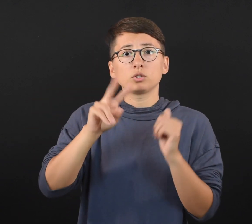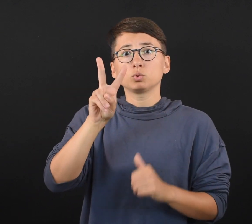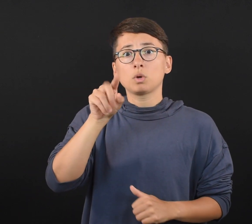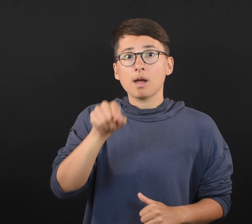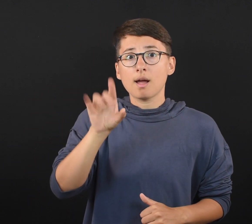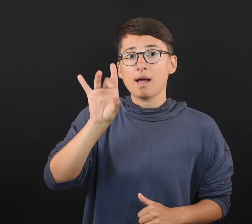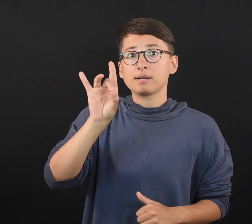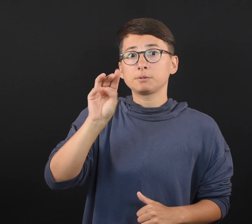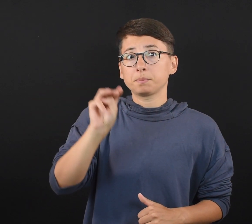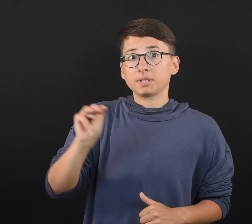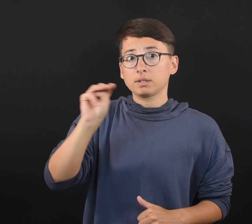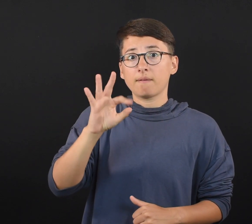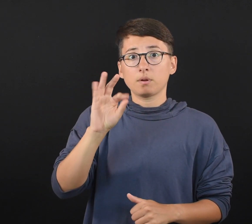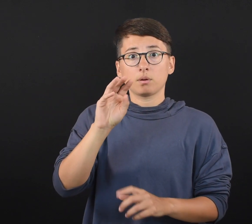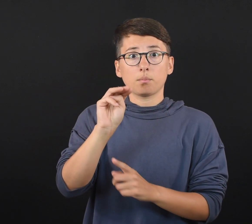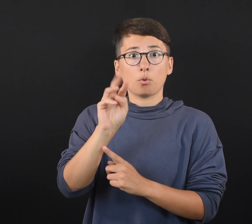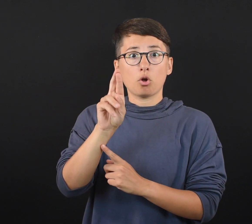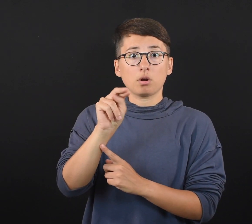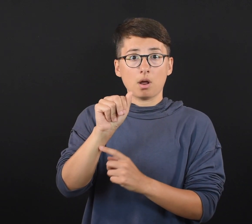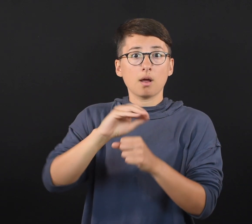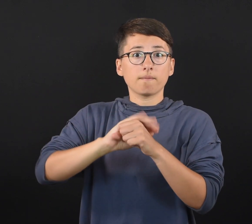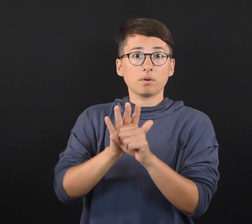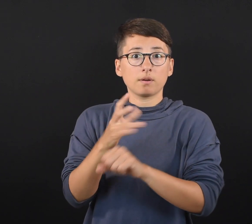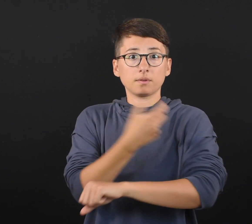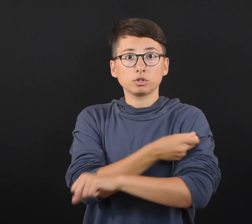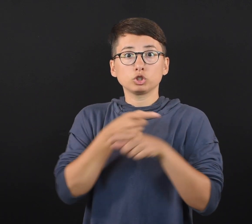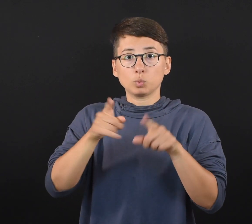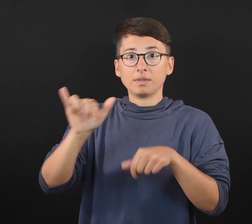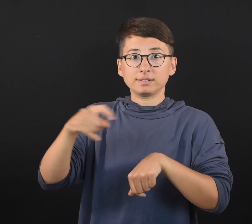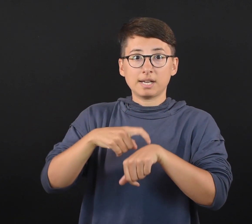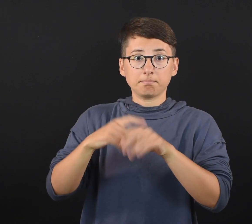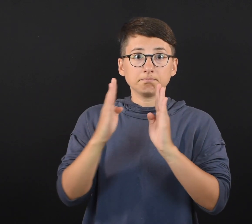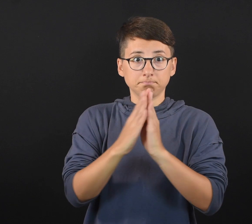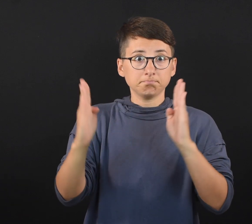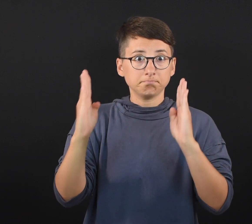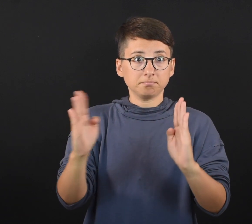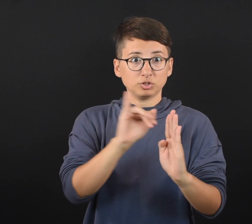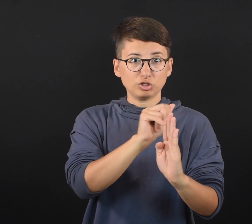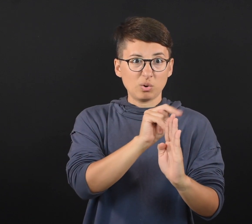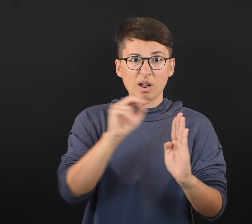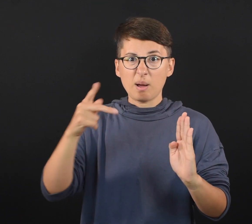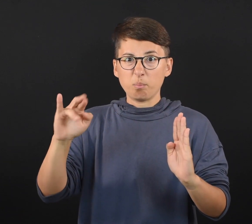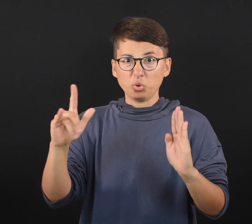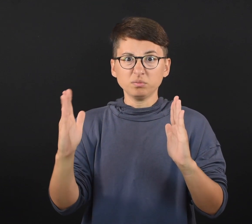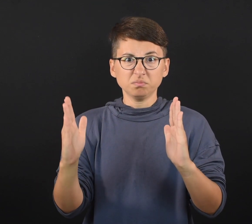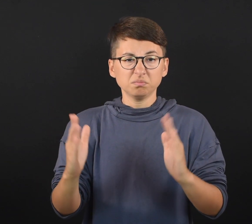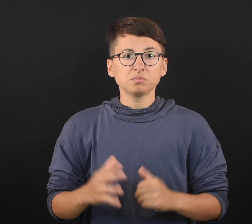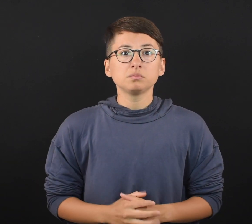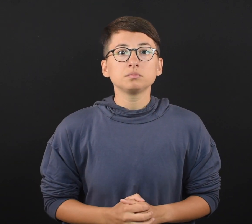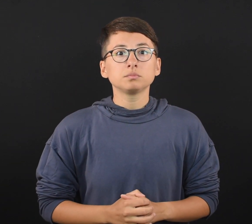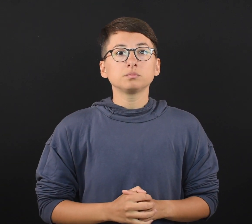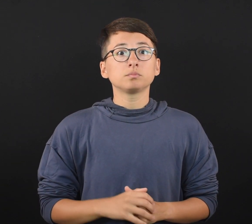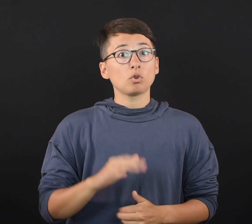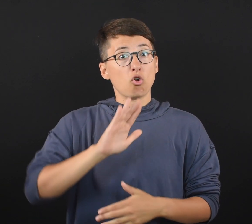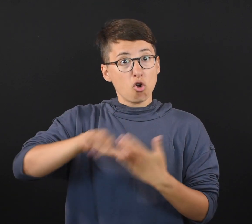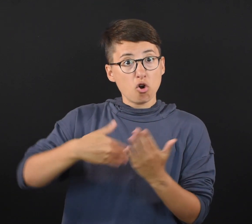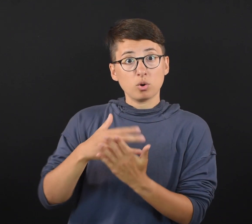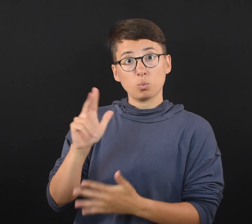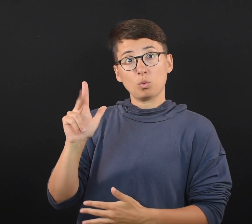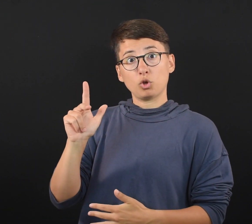administered more than 2.8 million doses of messenger RNA COVID-19 vaccines during that time.